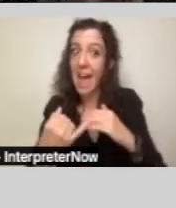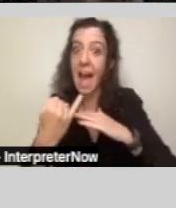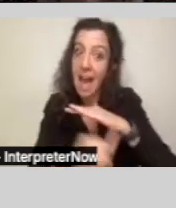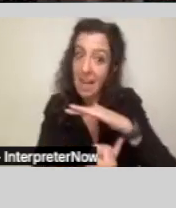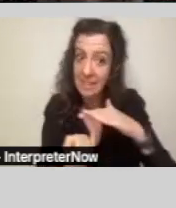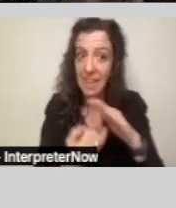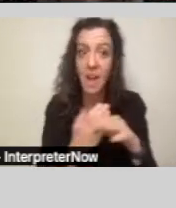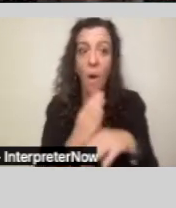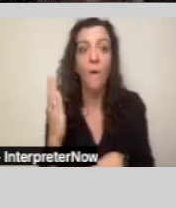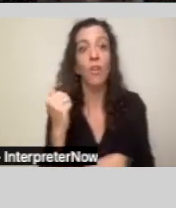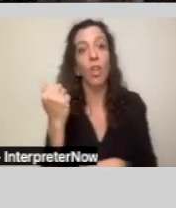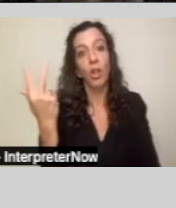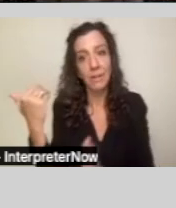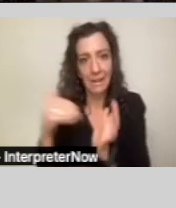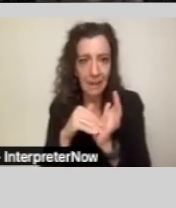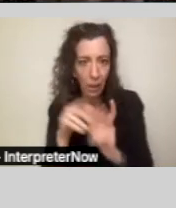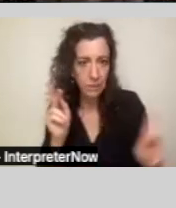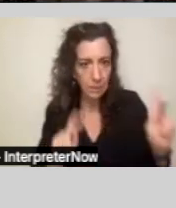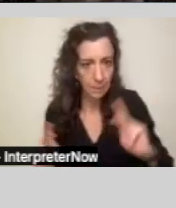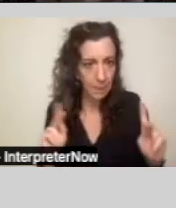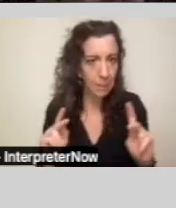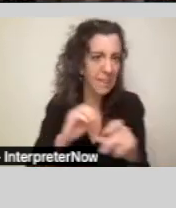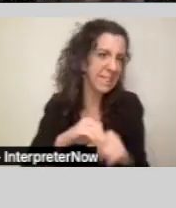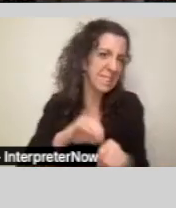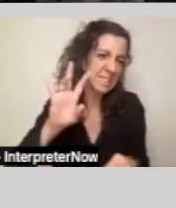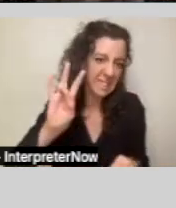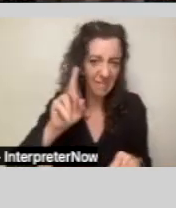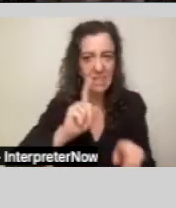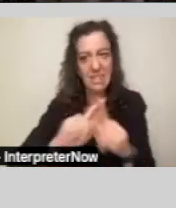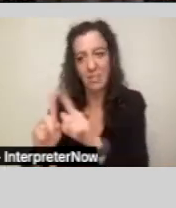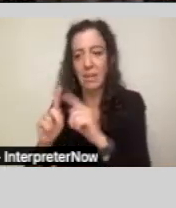13,000 people in seven facilities.